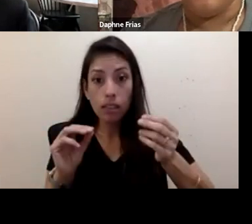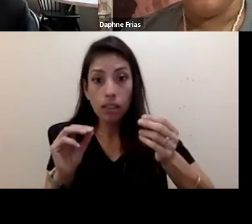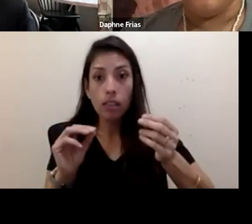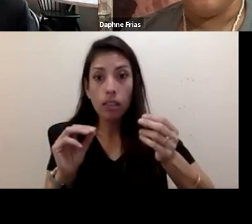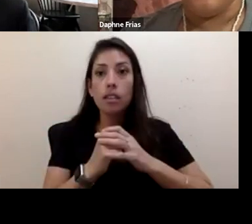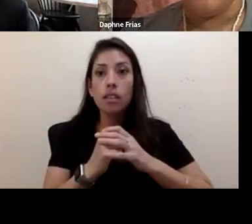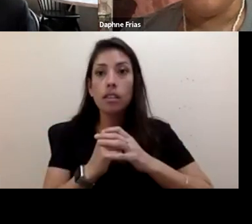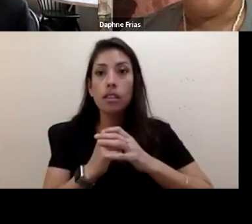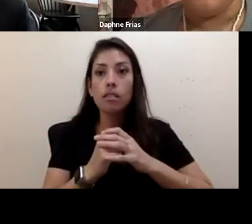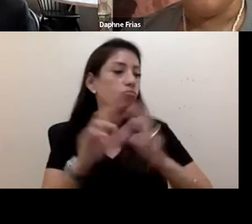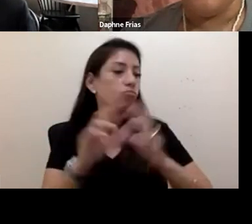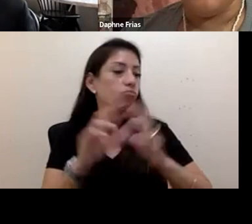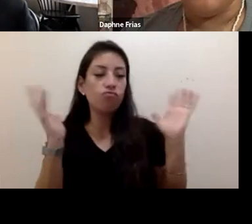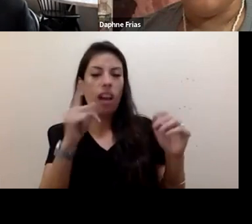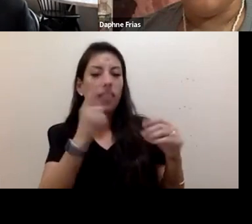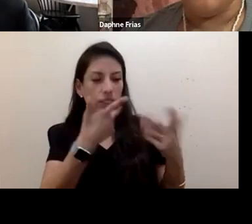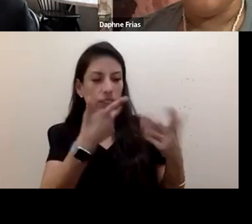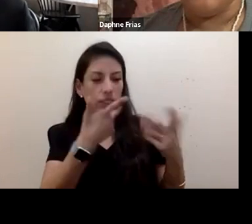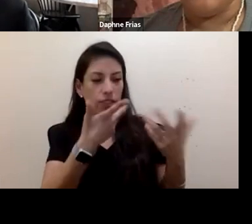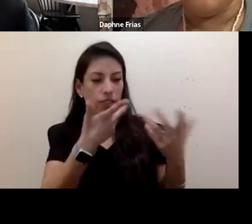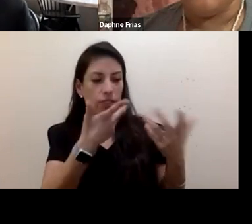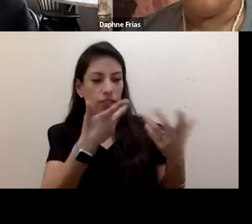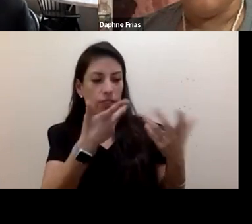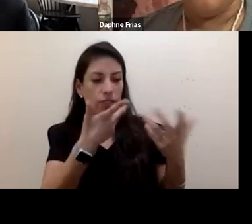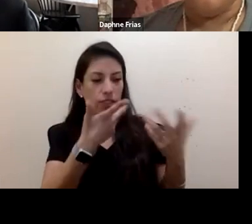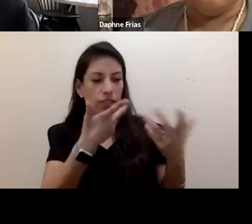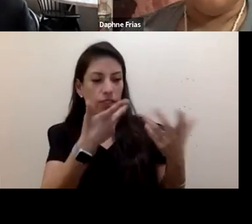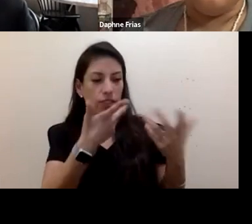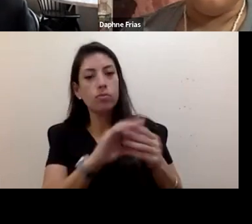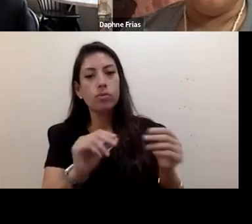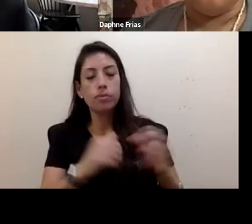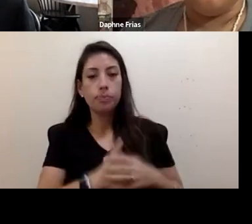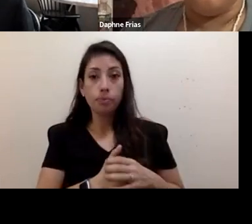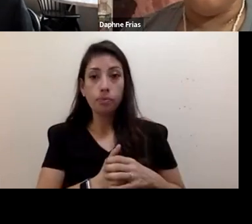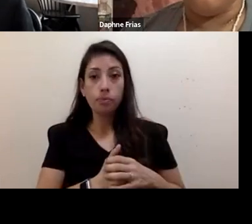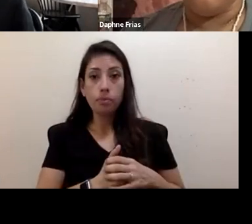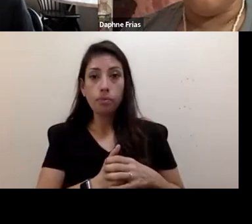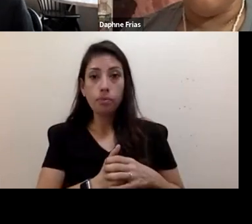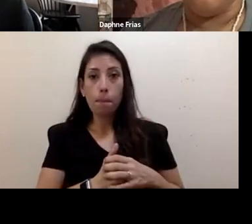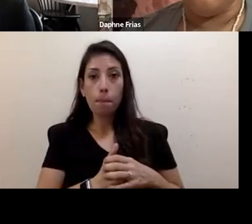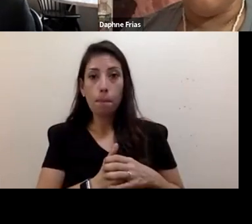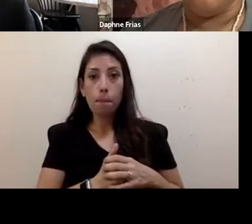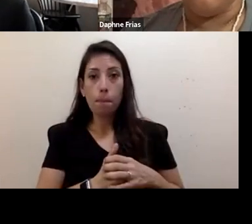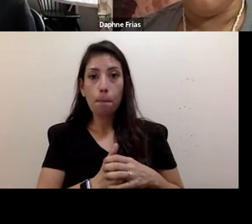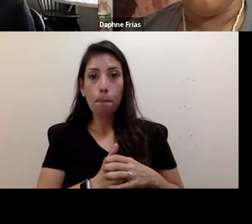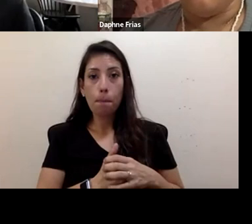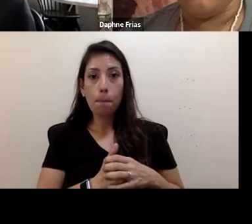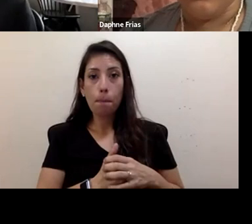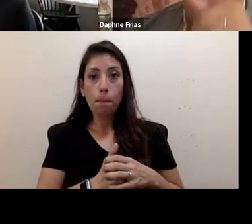Just that main thread of people are made vulnerable intentionally.